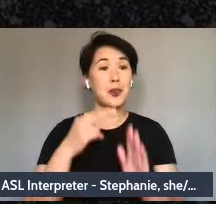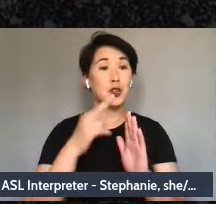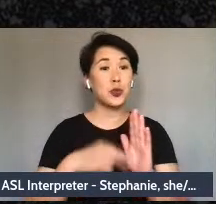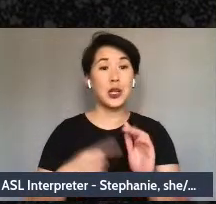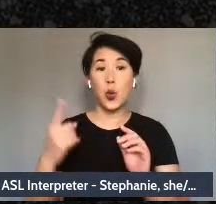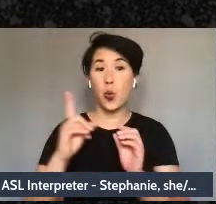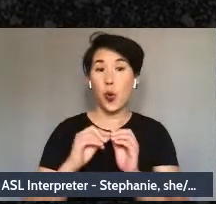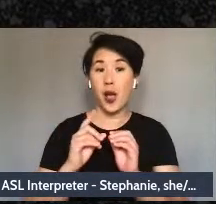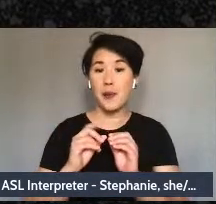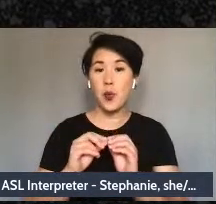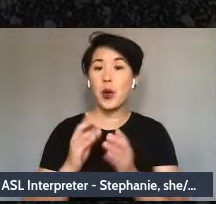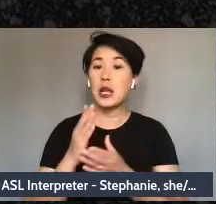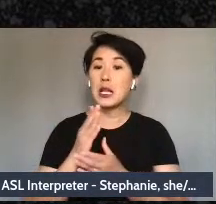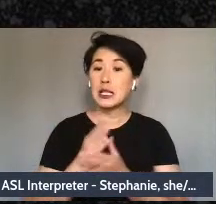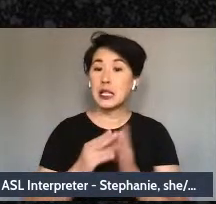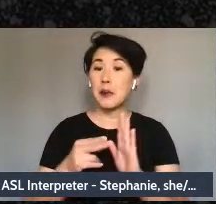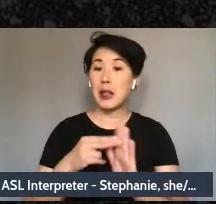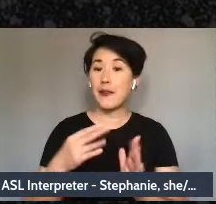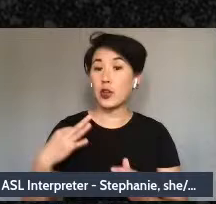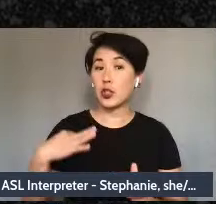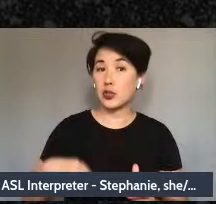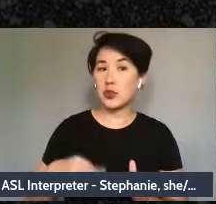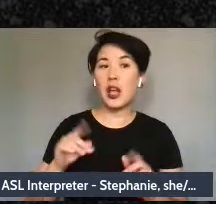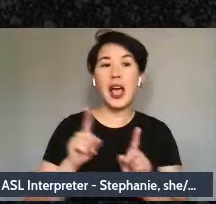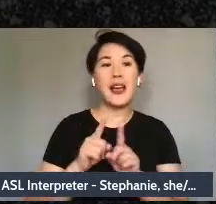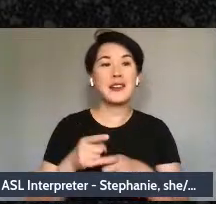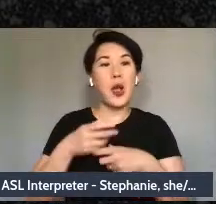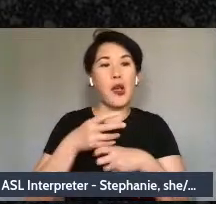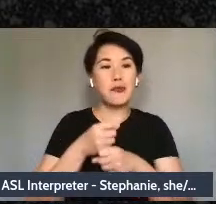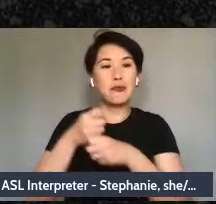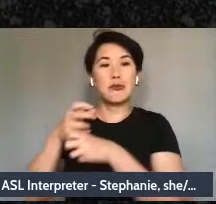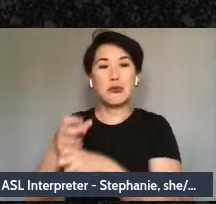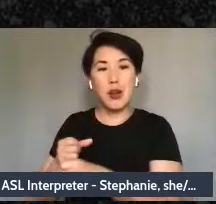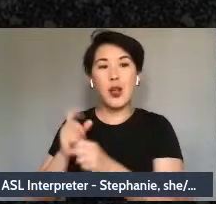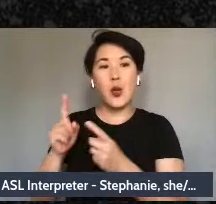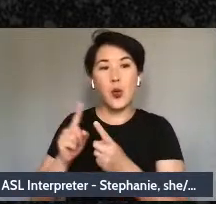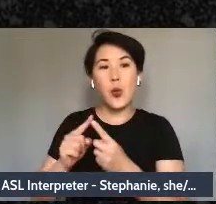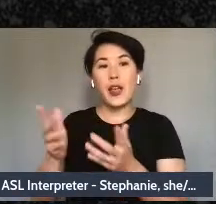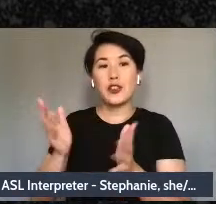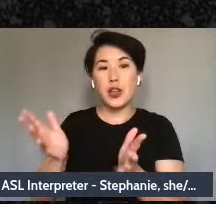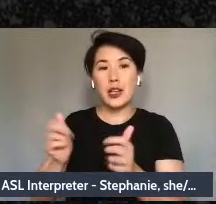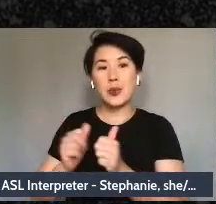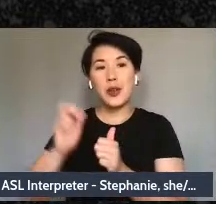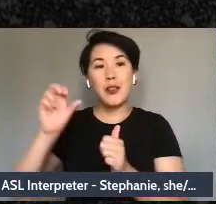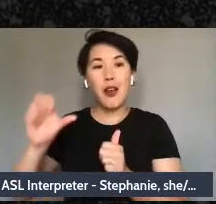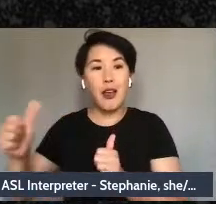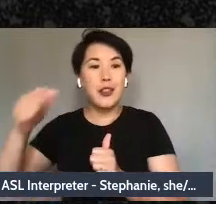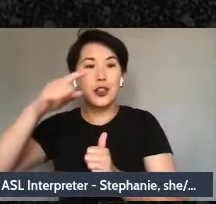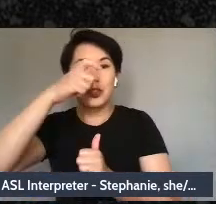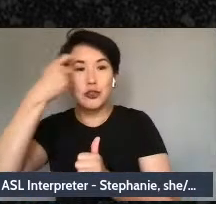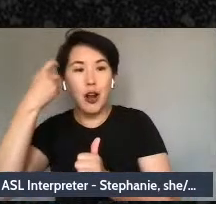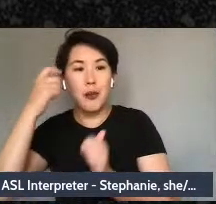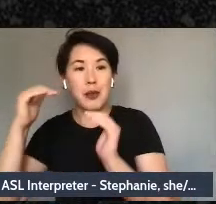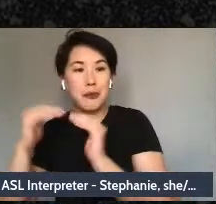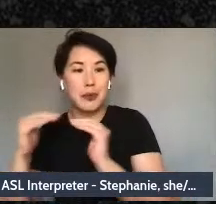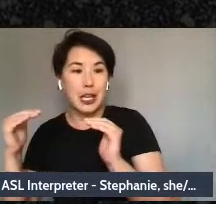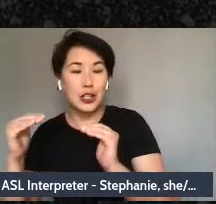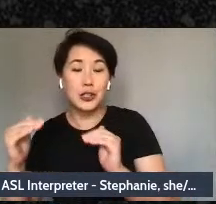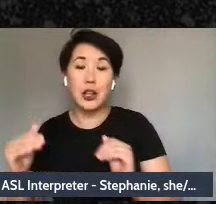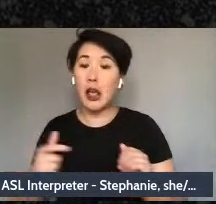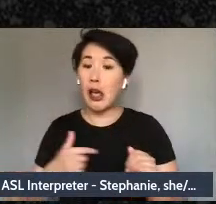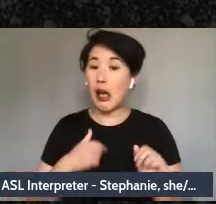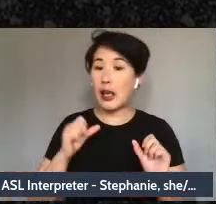labels useful as shorthand for talking with other trauma peers, I can say I have an ac e score of